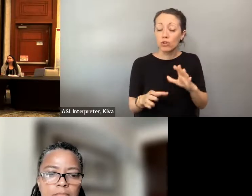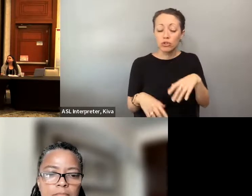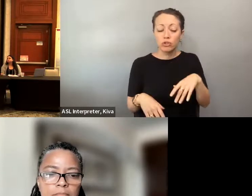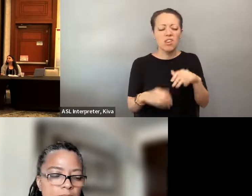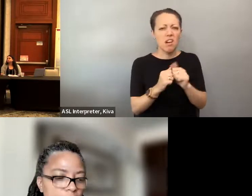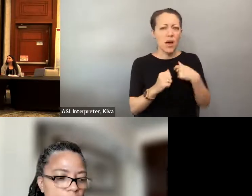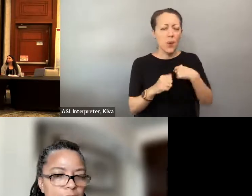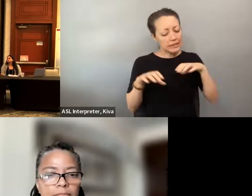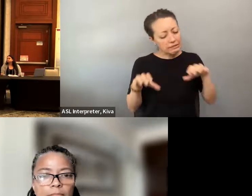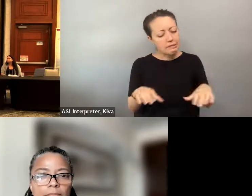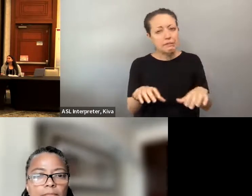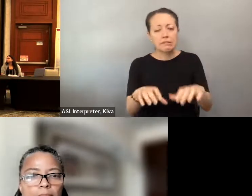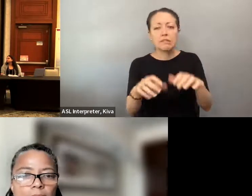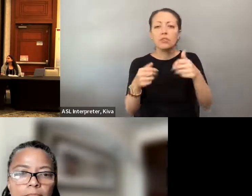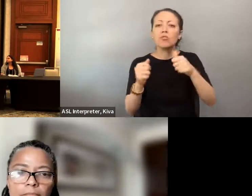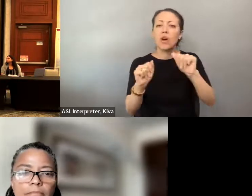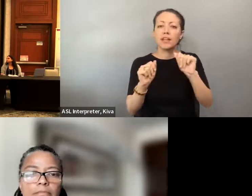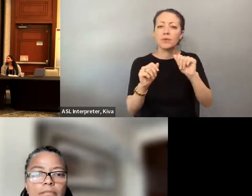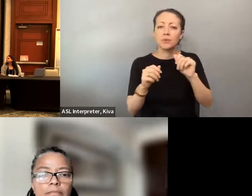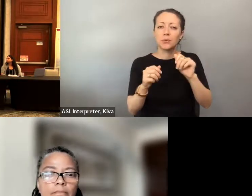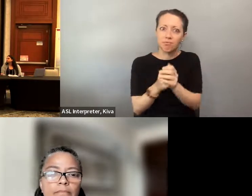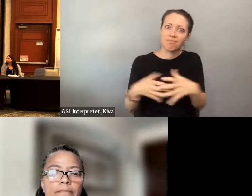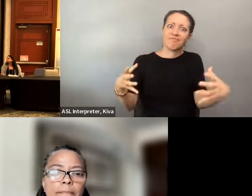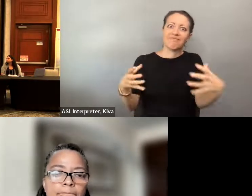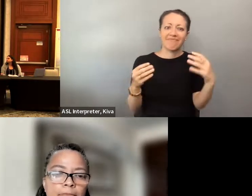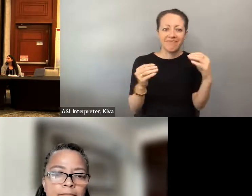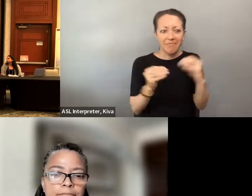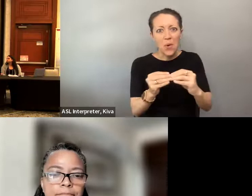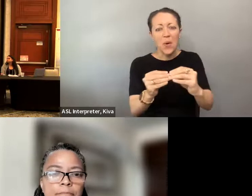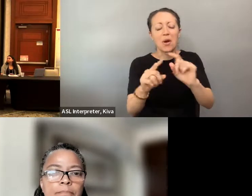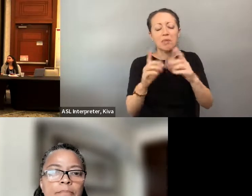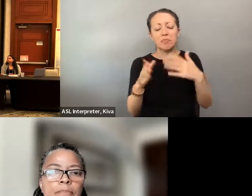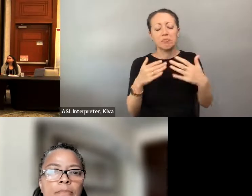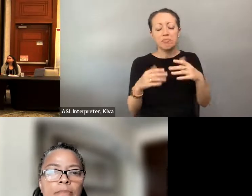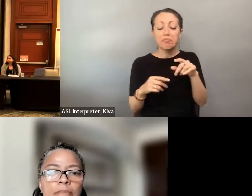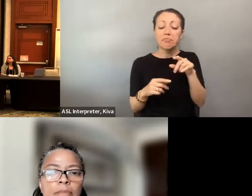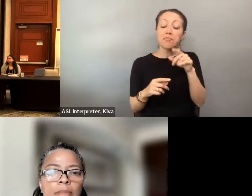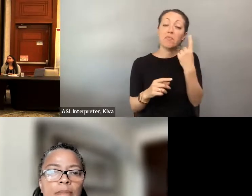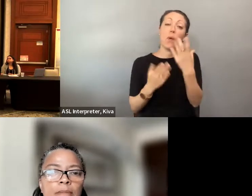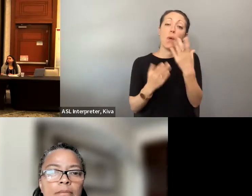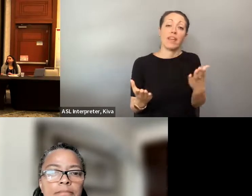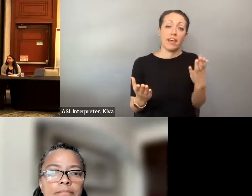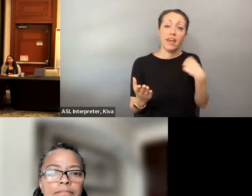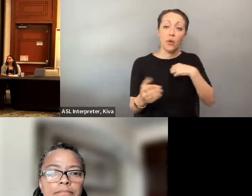Some of the things that the League has done to to address this in its something. has done to address it, and it 's something we're growing there, and I've got a few notes of things I want us to